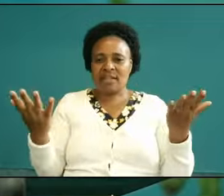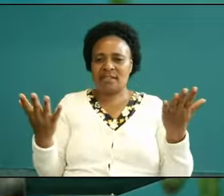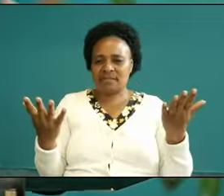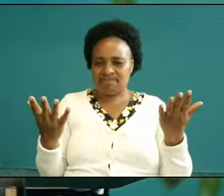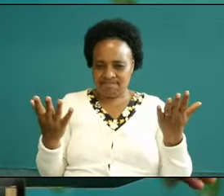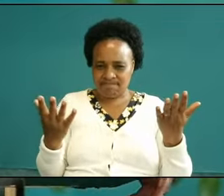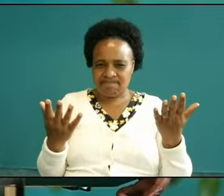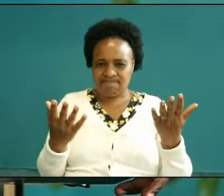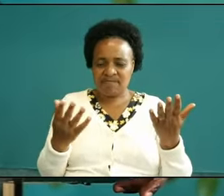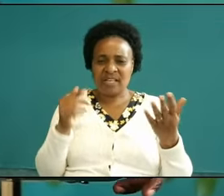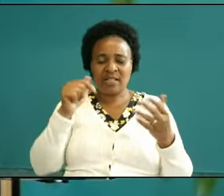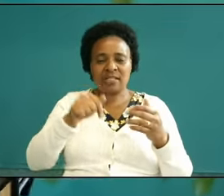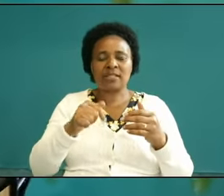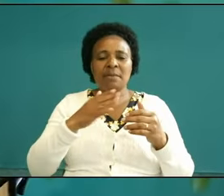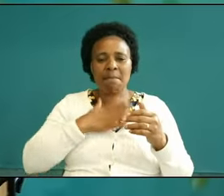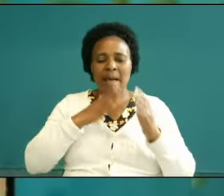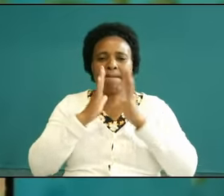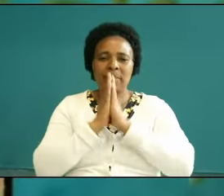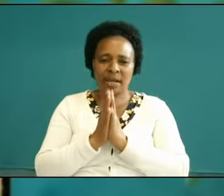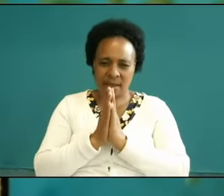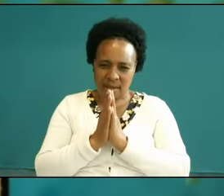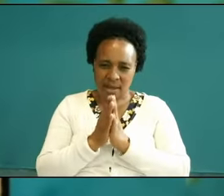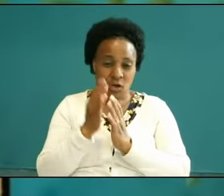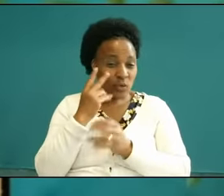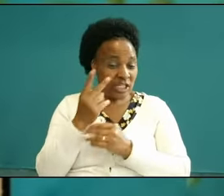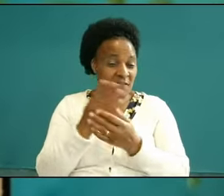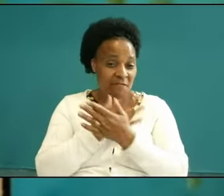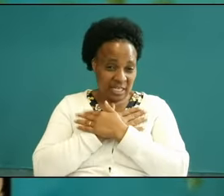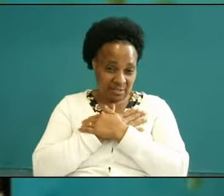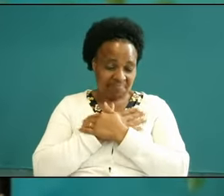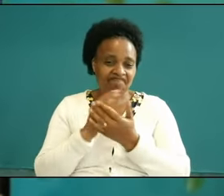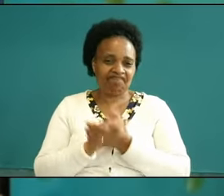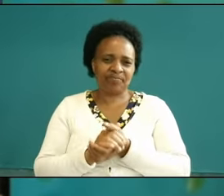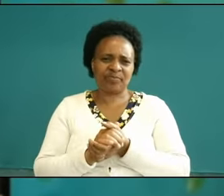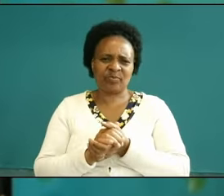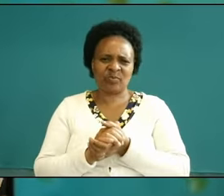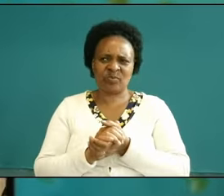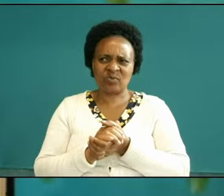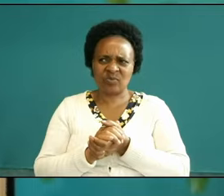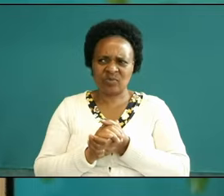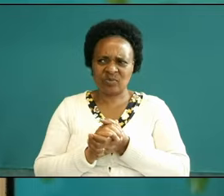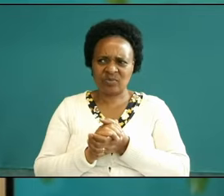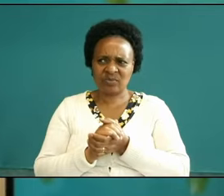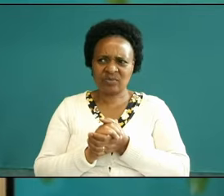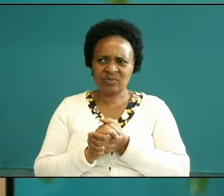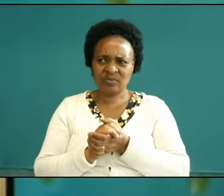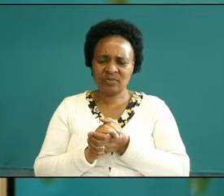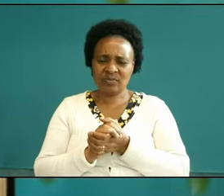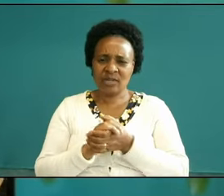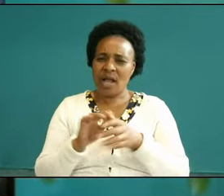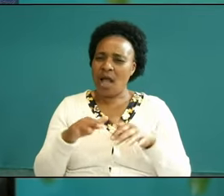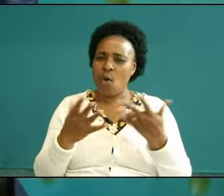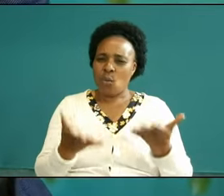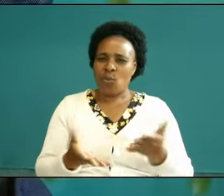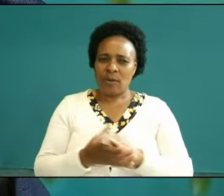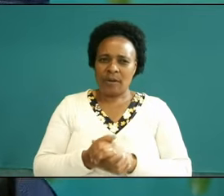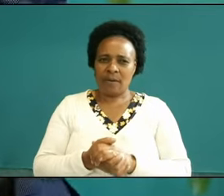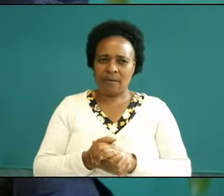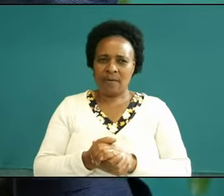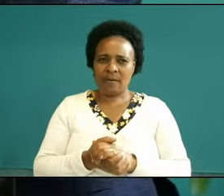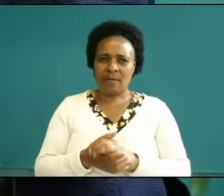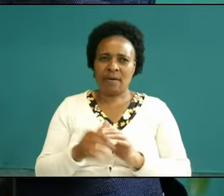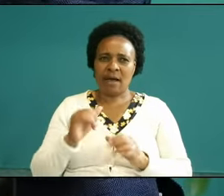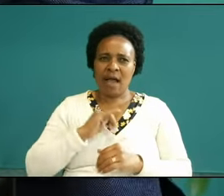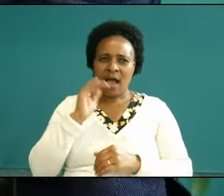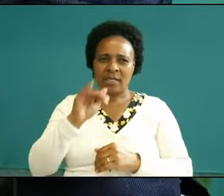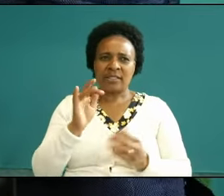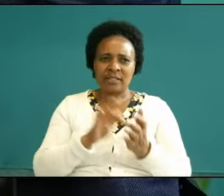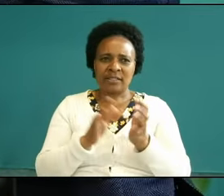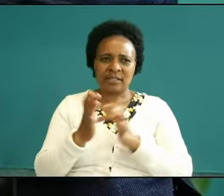is my prayer you see friends I carefully looked at this passage and I saw Jesus speaking of the